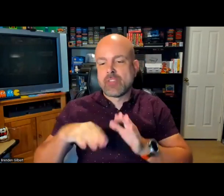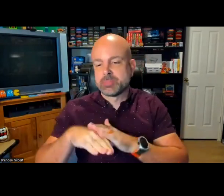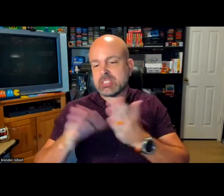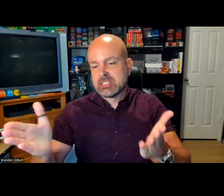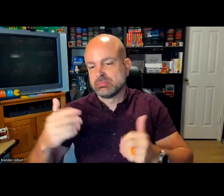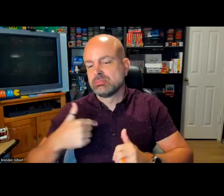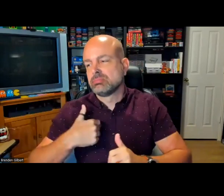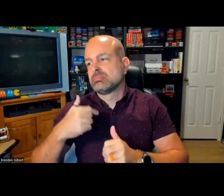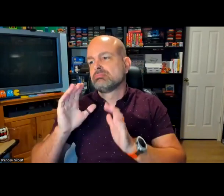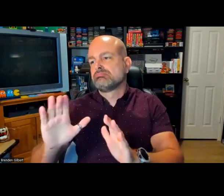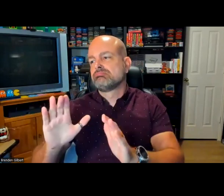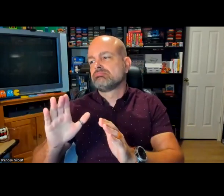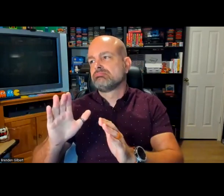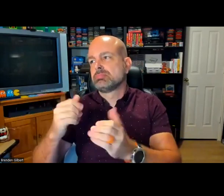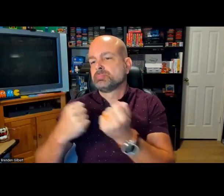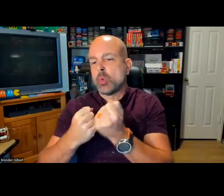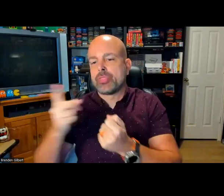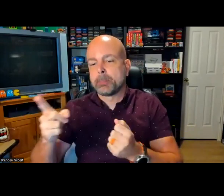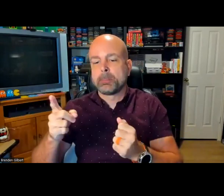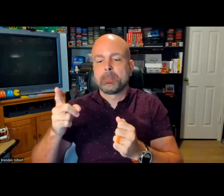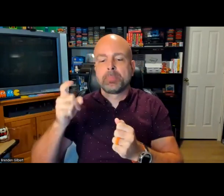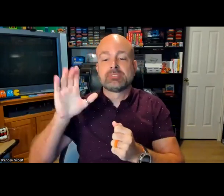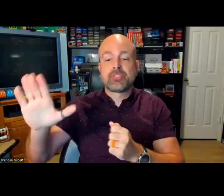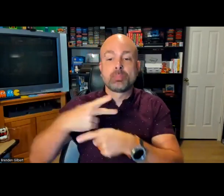VSL labs, and the director of accessibility for them now,